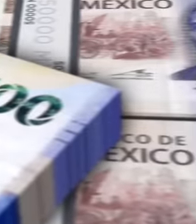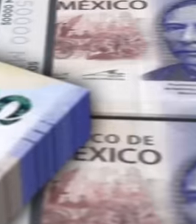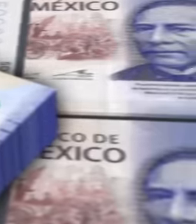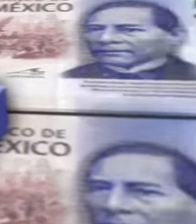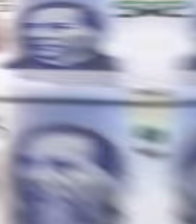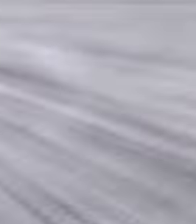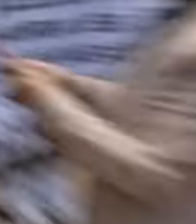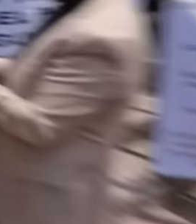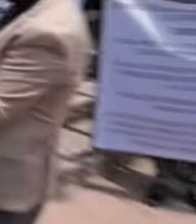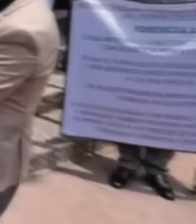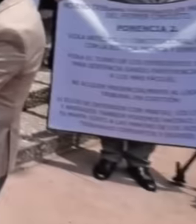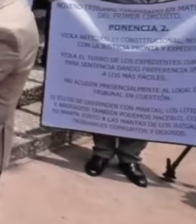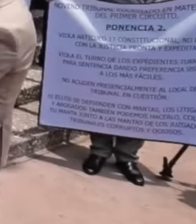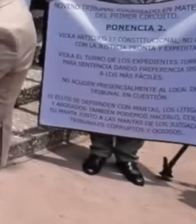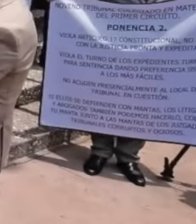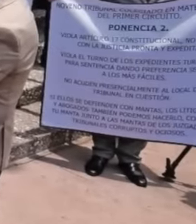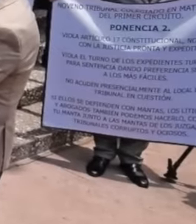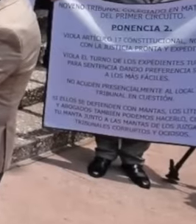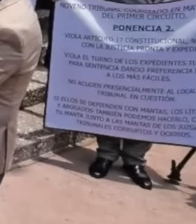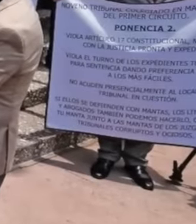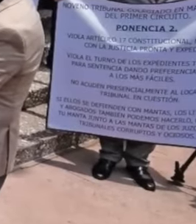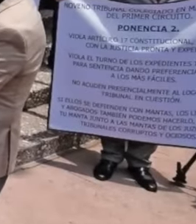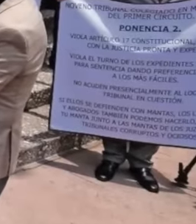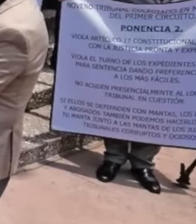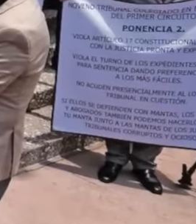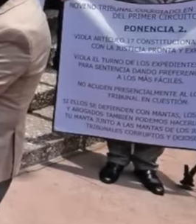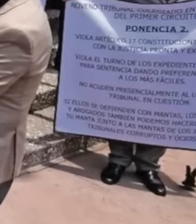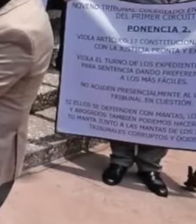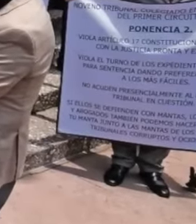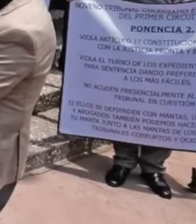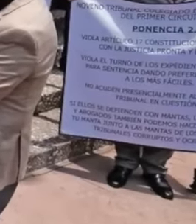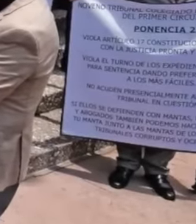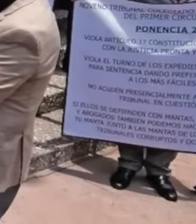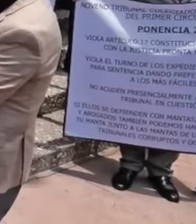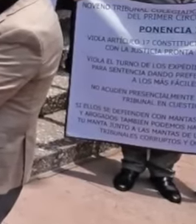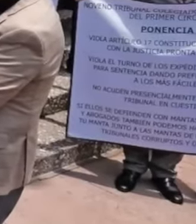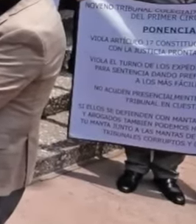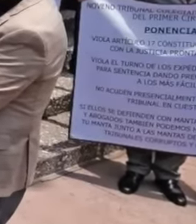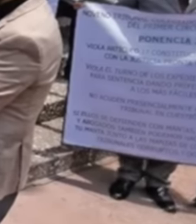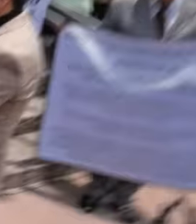an indefinite work stoppage since they are afraid of being approve the reforms that